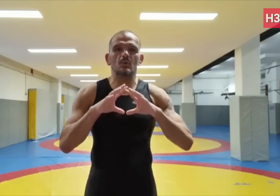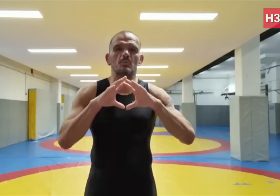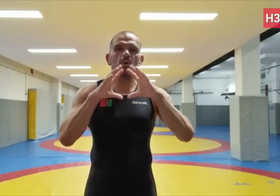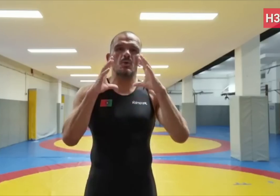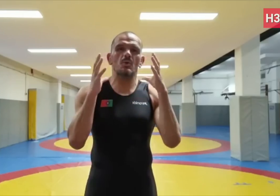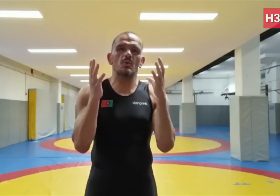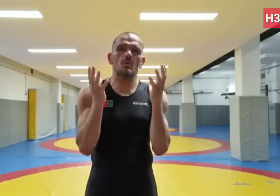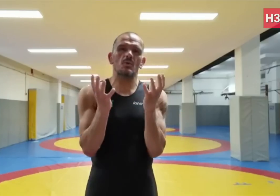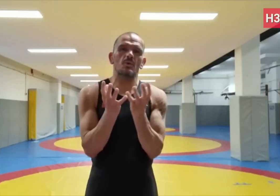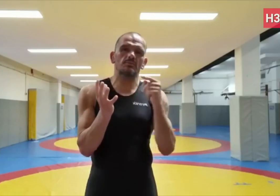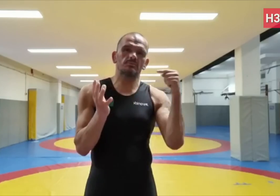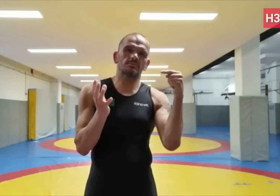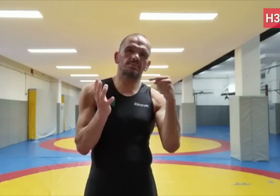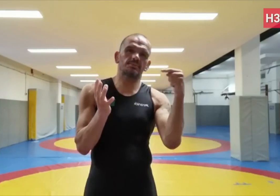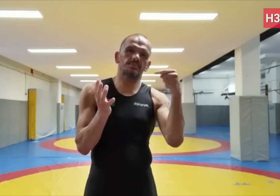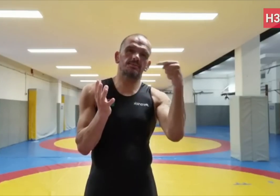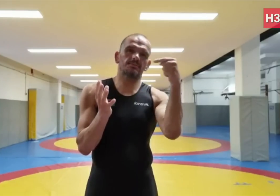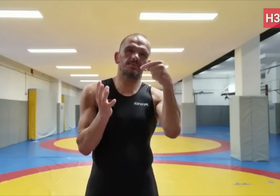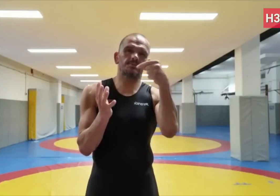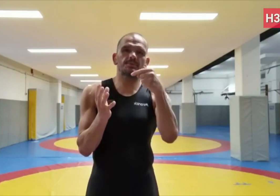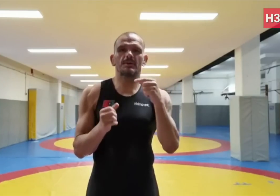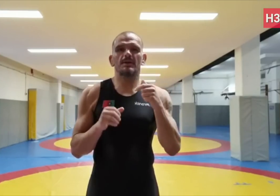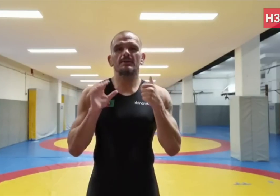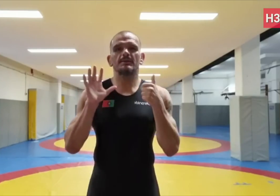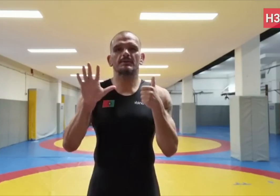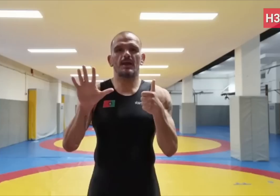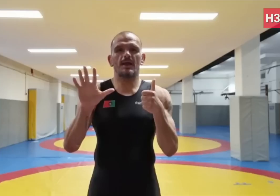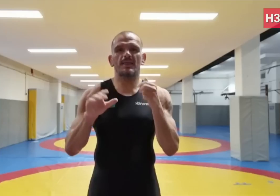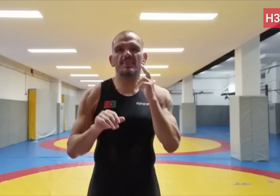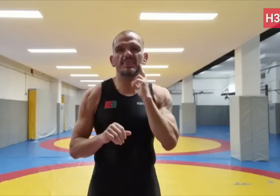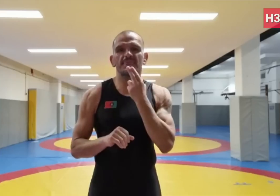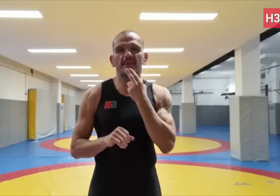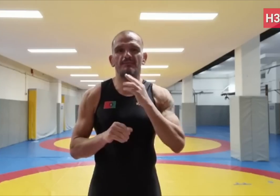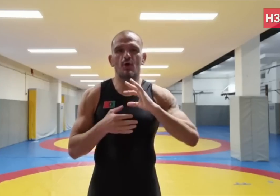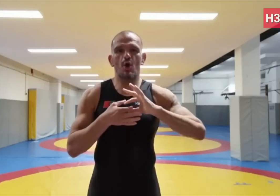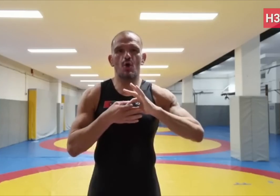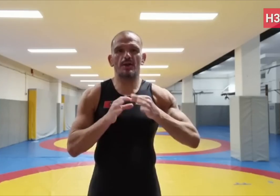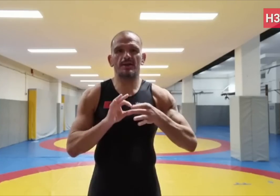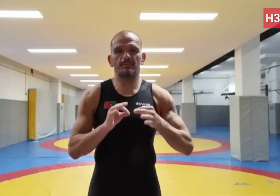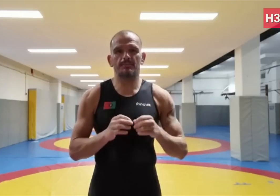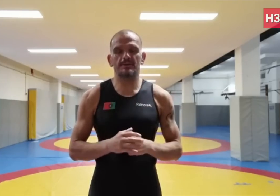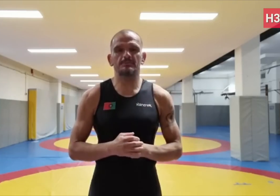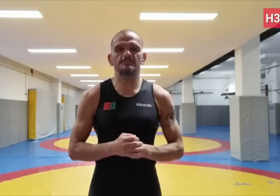Six Deaflympics around the world.